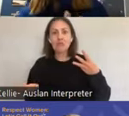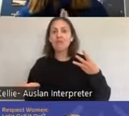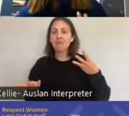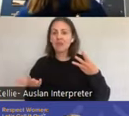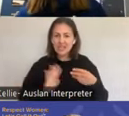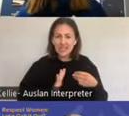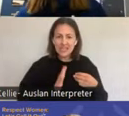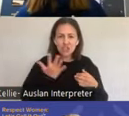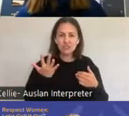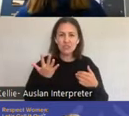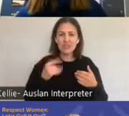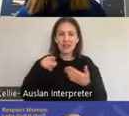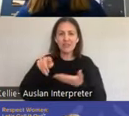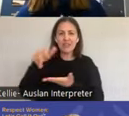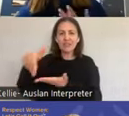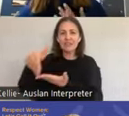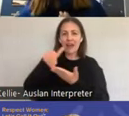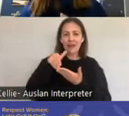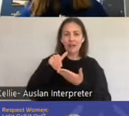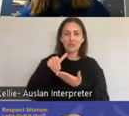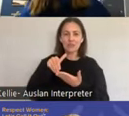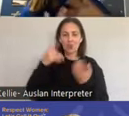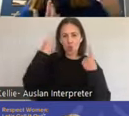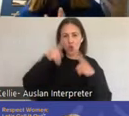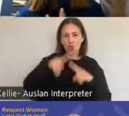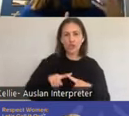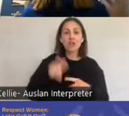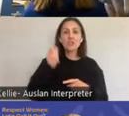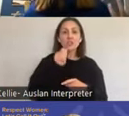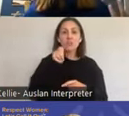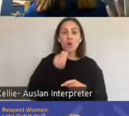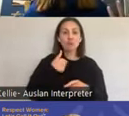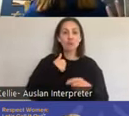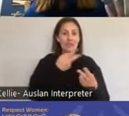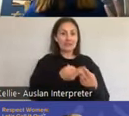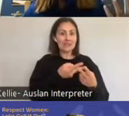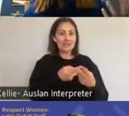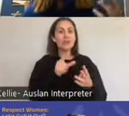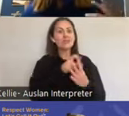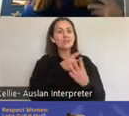or disability impacts on this as well. So we know that someone with a penis,